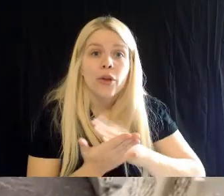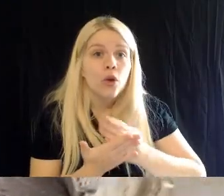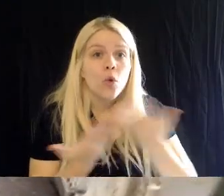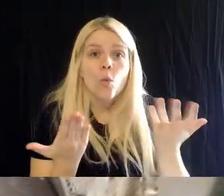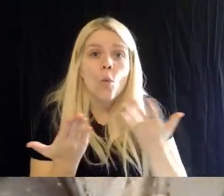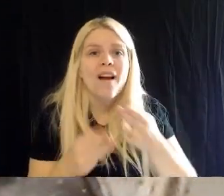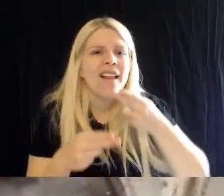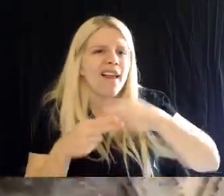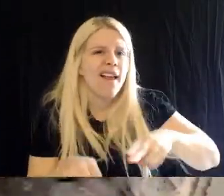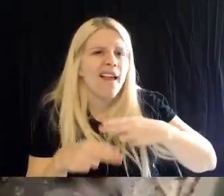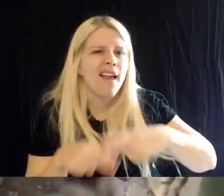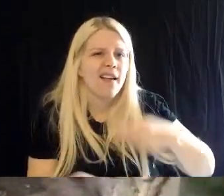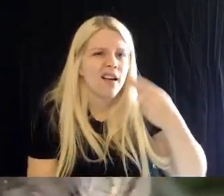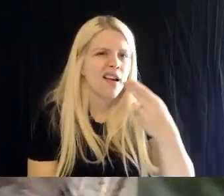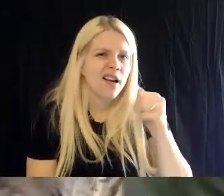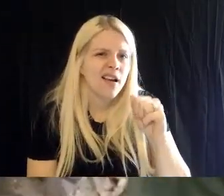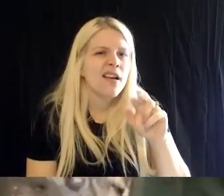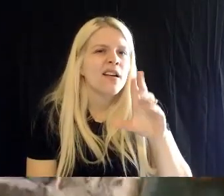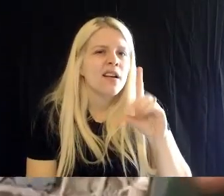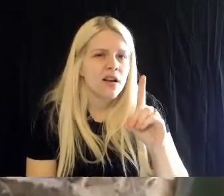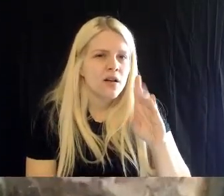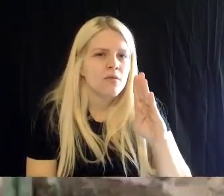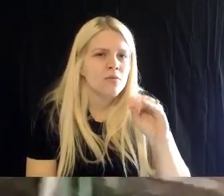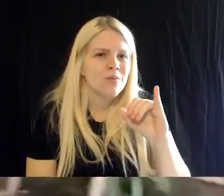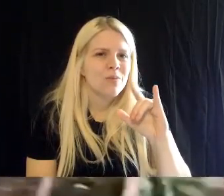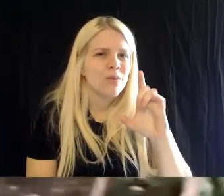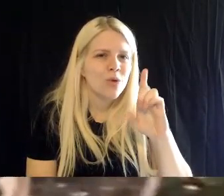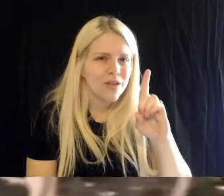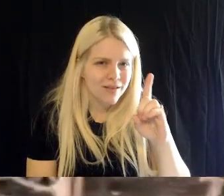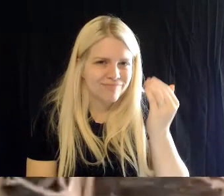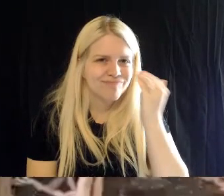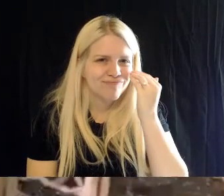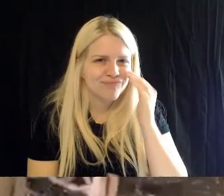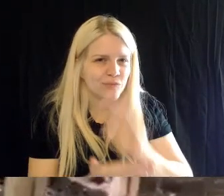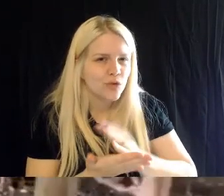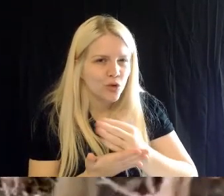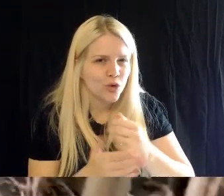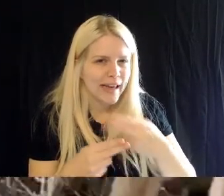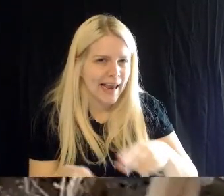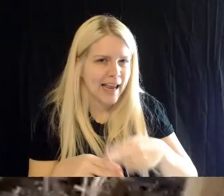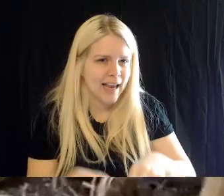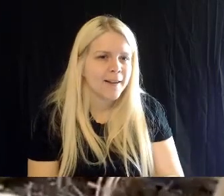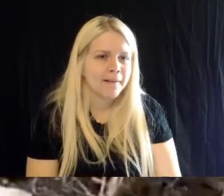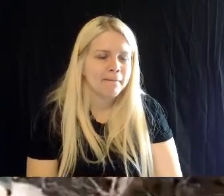Brad: You're very welcome, Colette. Thank you very much for tuning in.